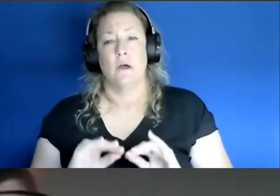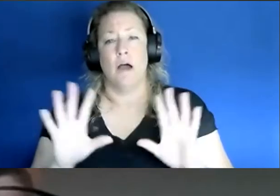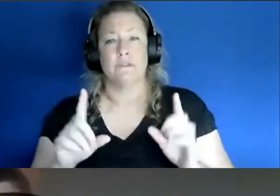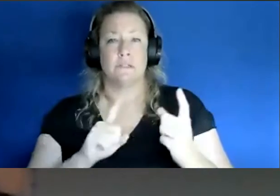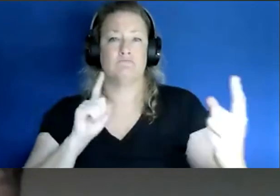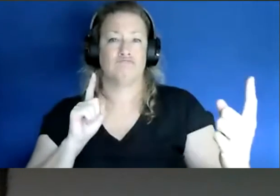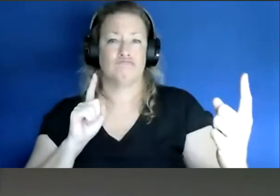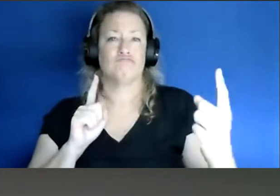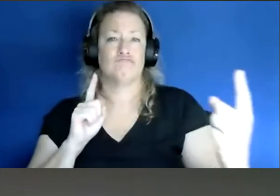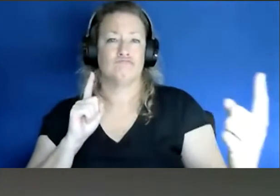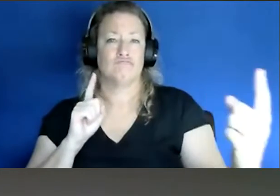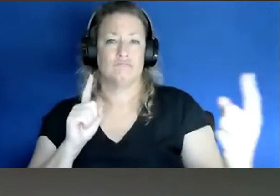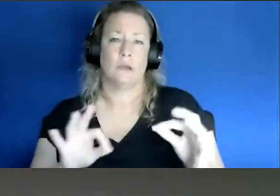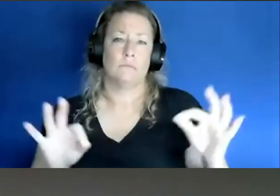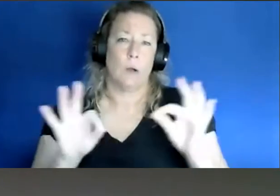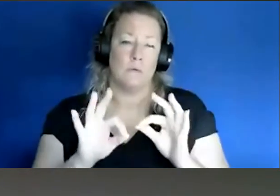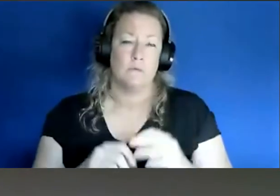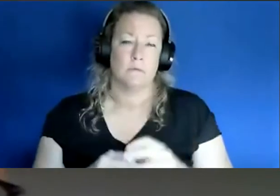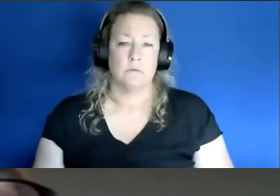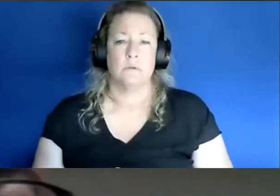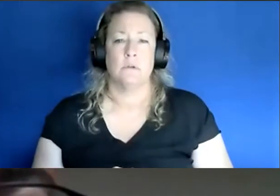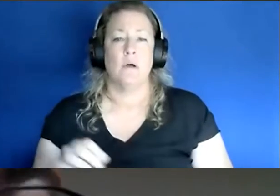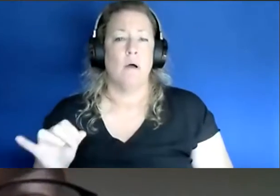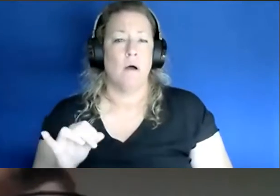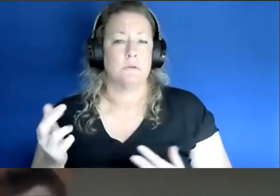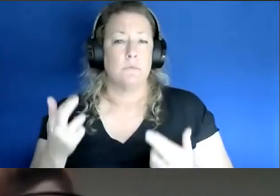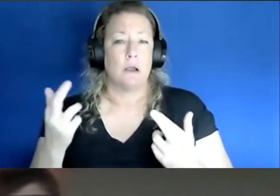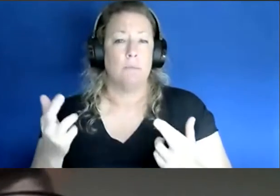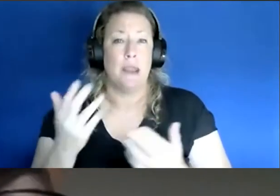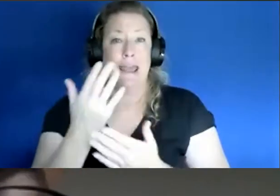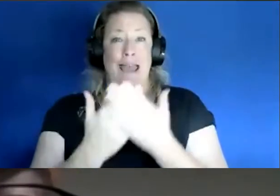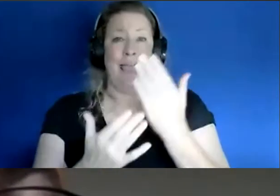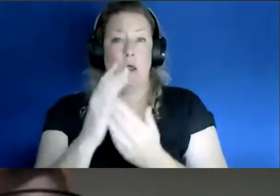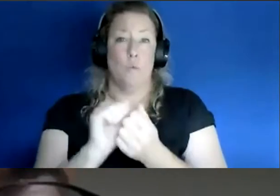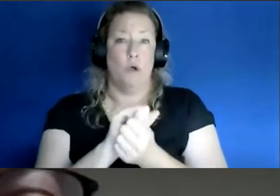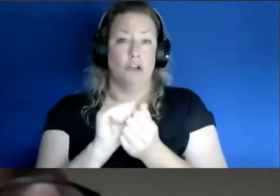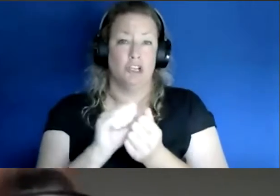is also important and we also recommend that hand washing also is extremely important. So all of the